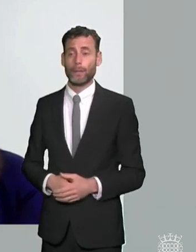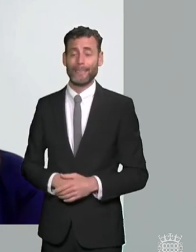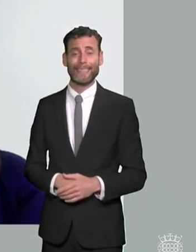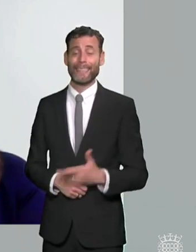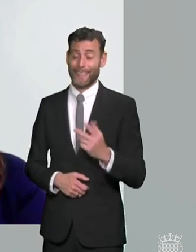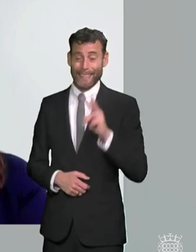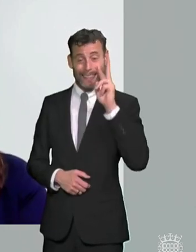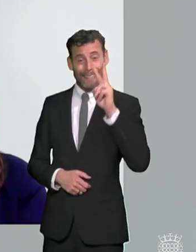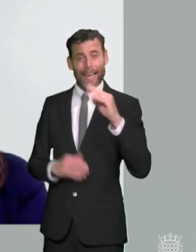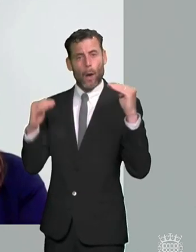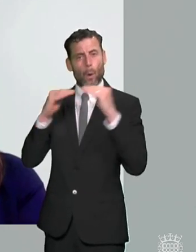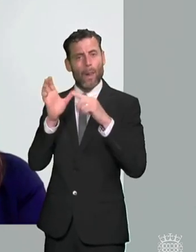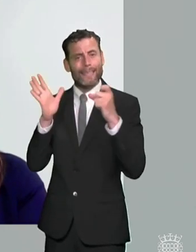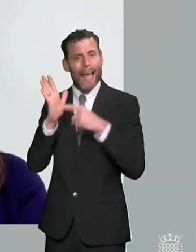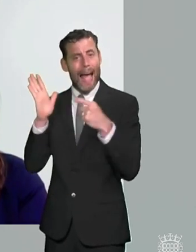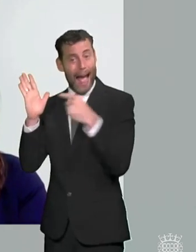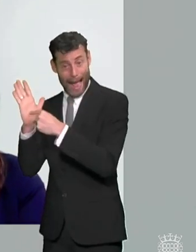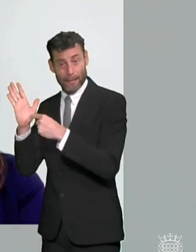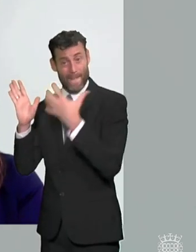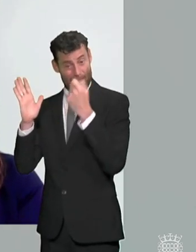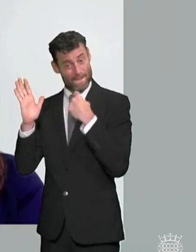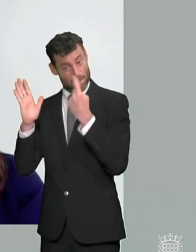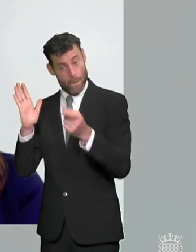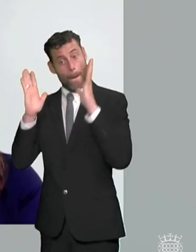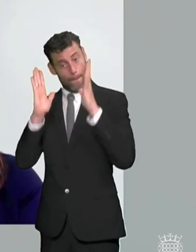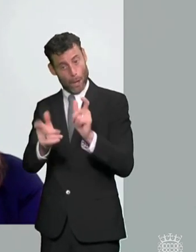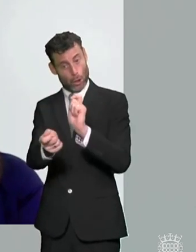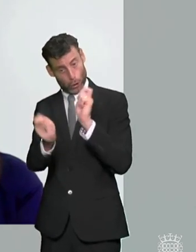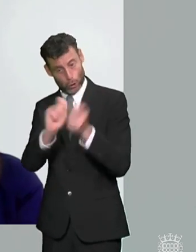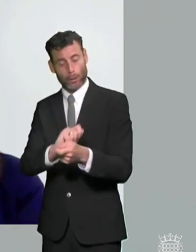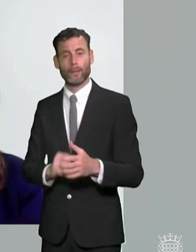there's a presumption of mainstream education in the children and families act where that's what is